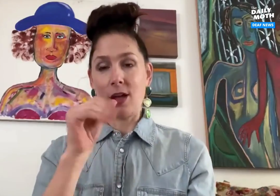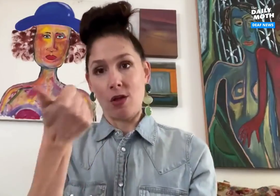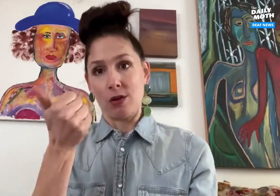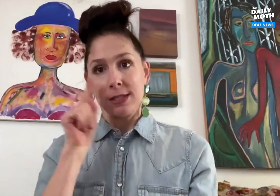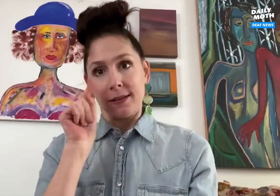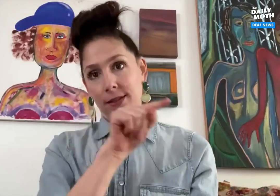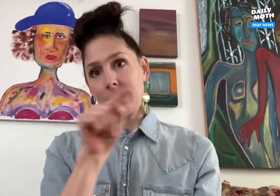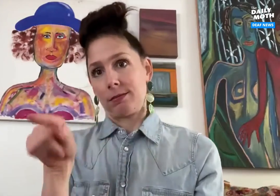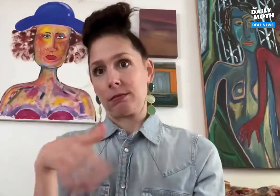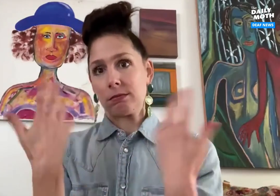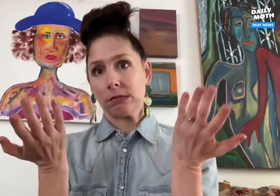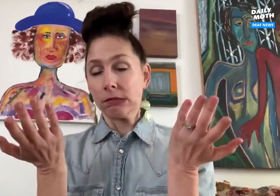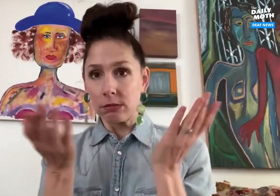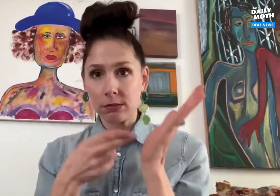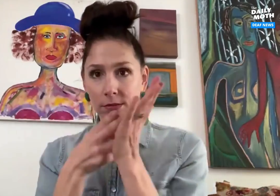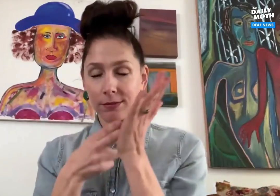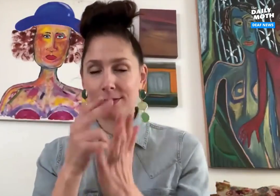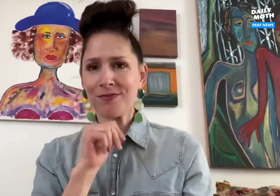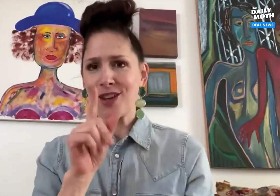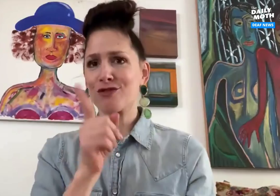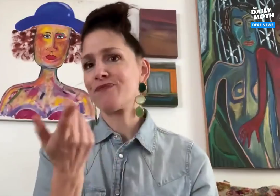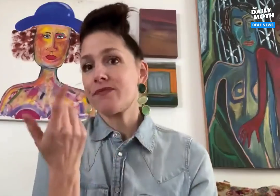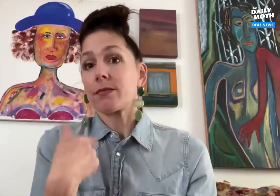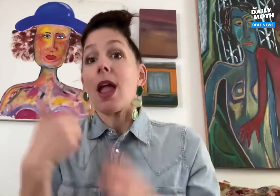and others, I'm not really sure.